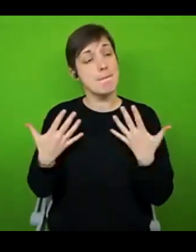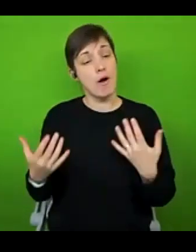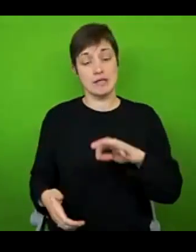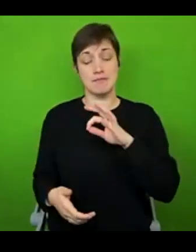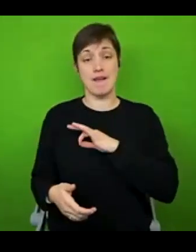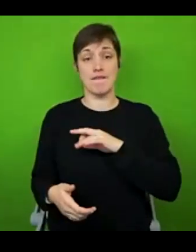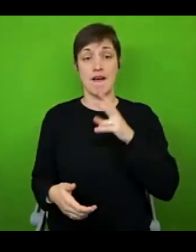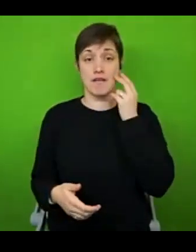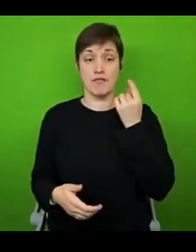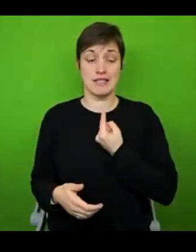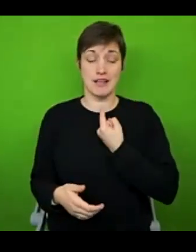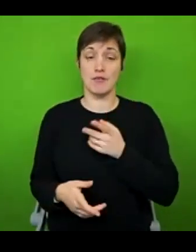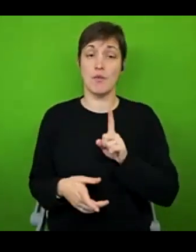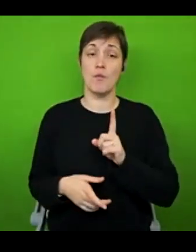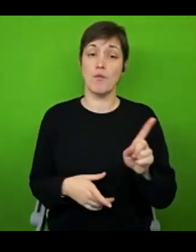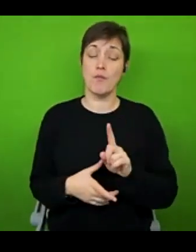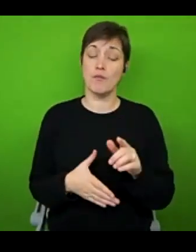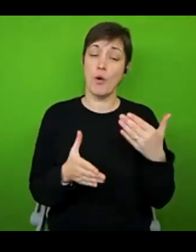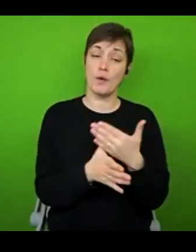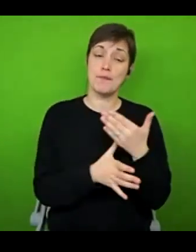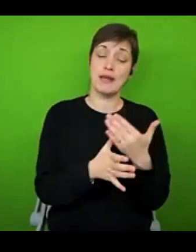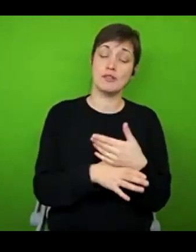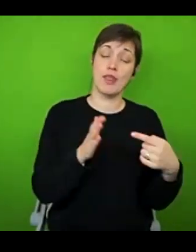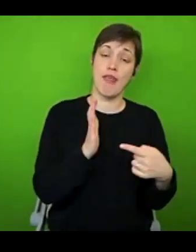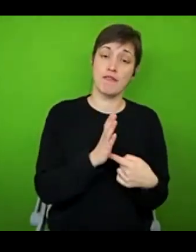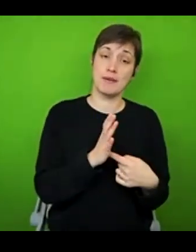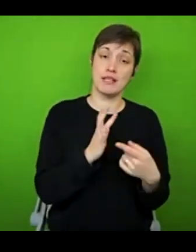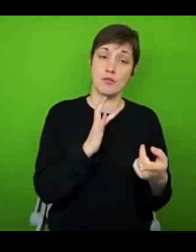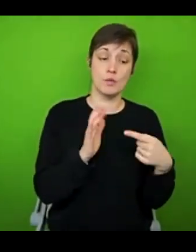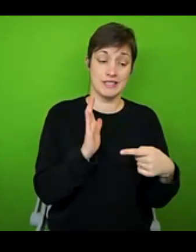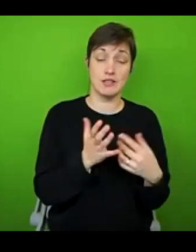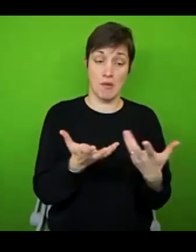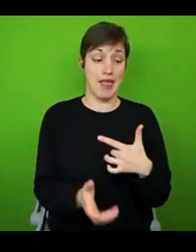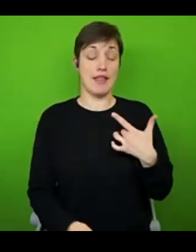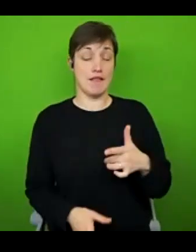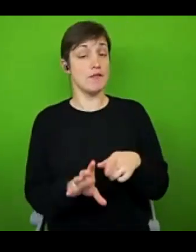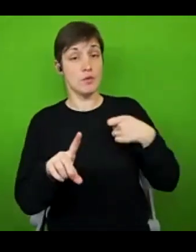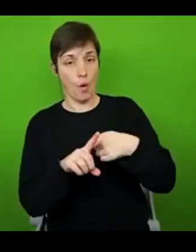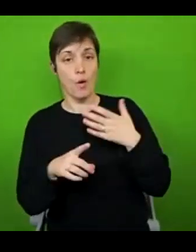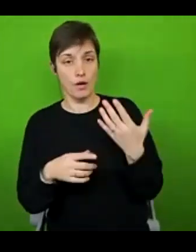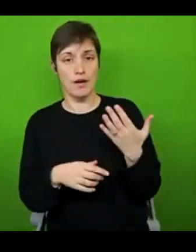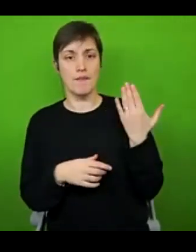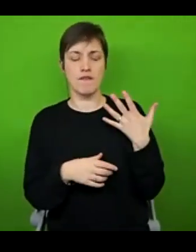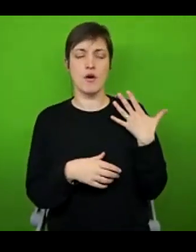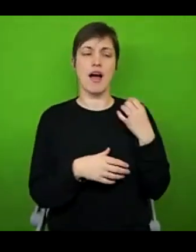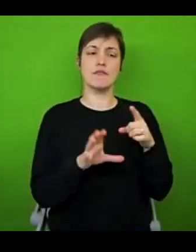occupational therapy. So I where I live in York, there was the Yorkshire Fatigue Clinic, which is sadly now